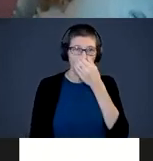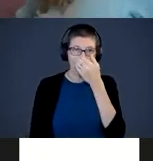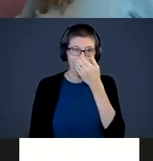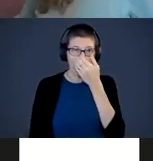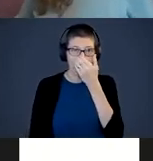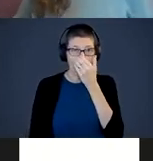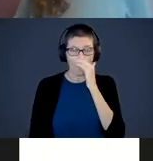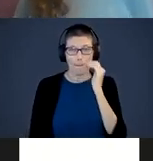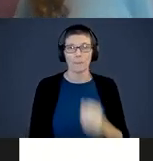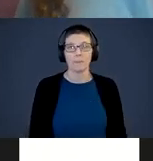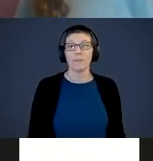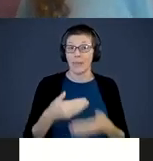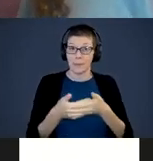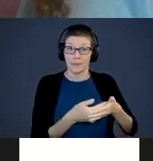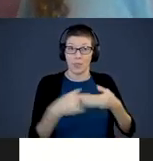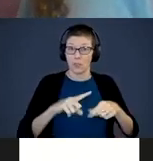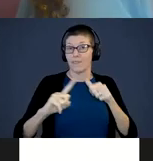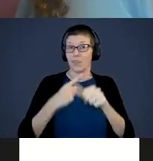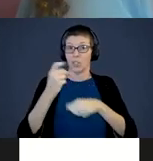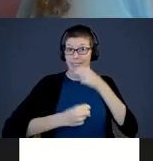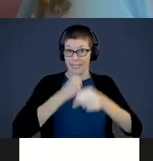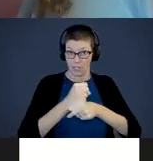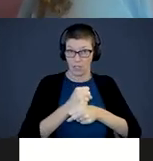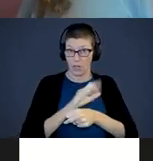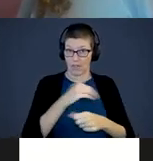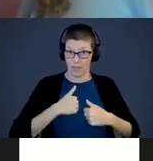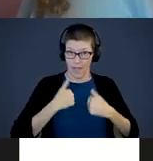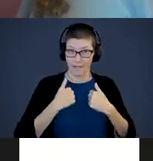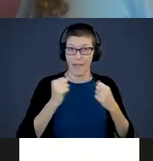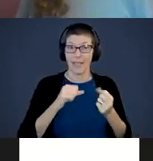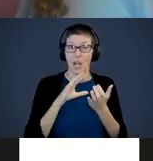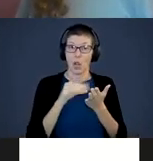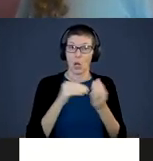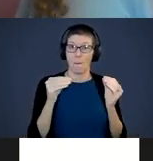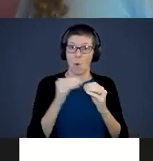An infant in their first year of life, can learn more in one month of life